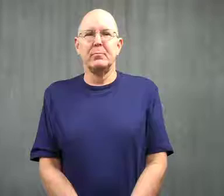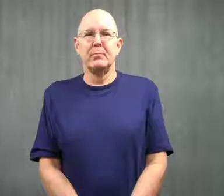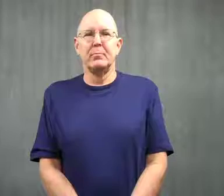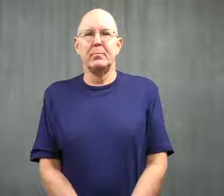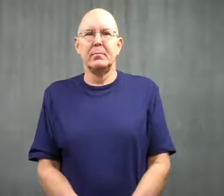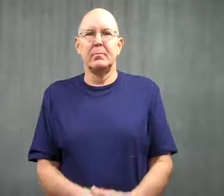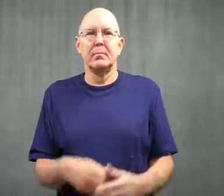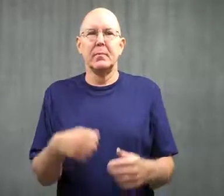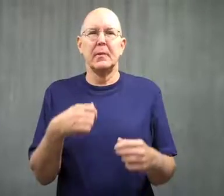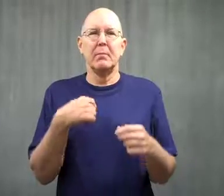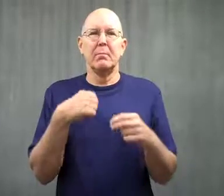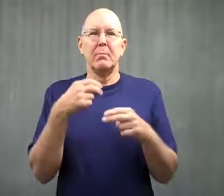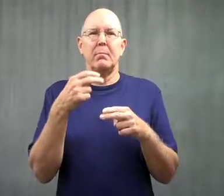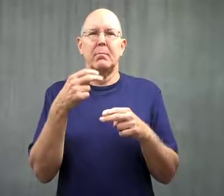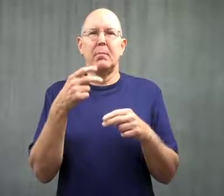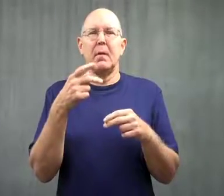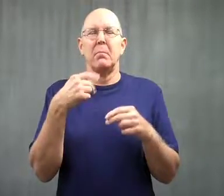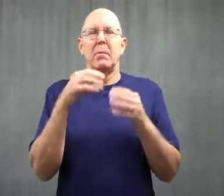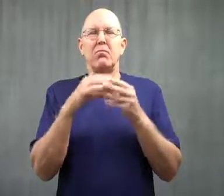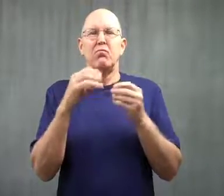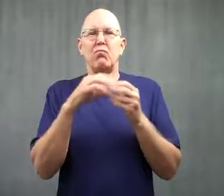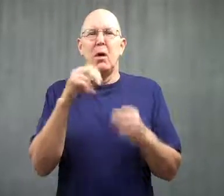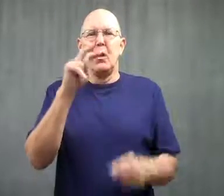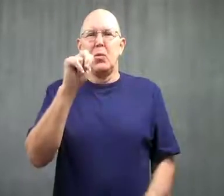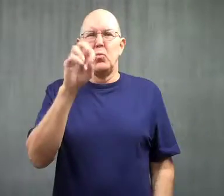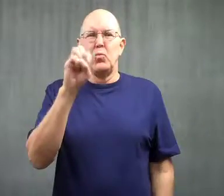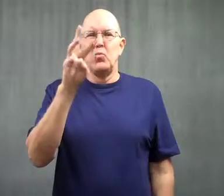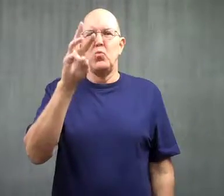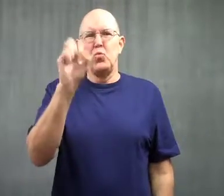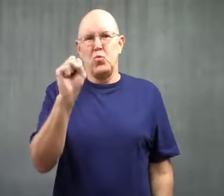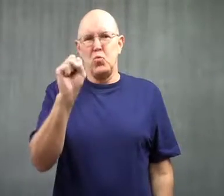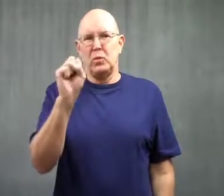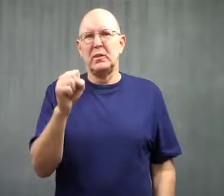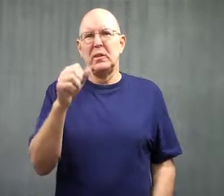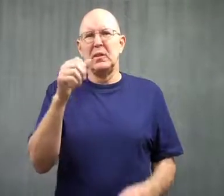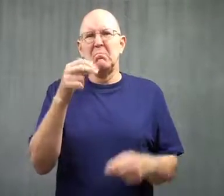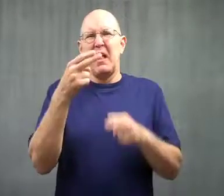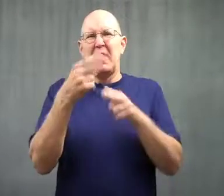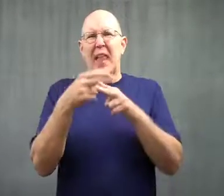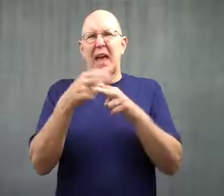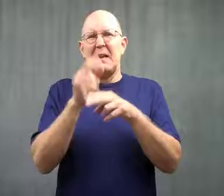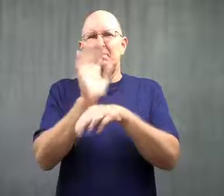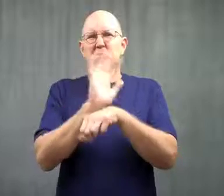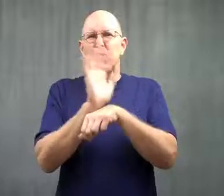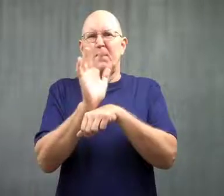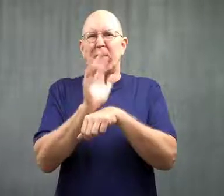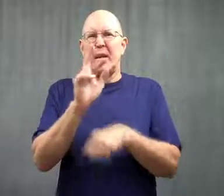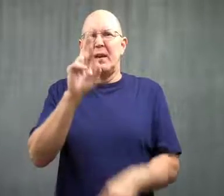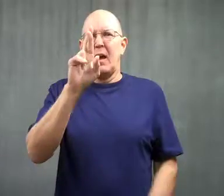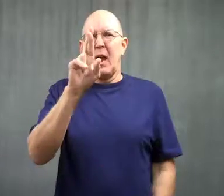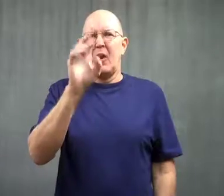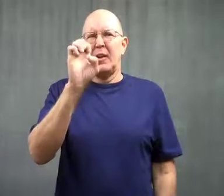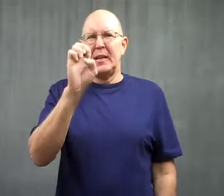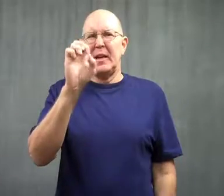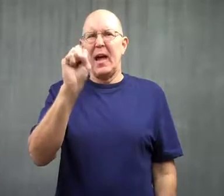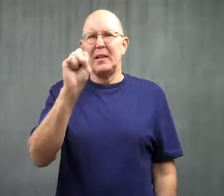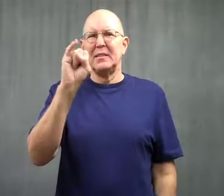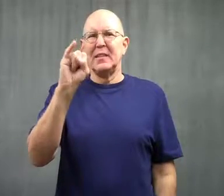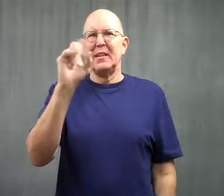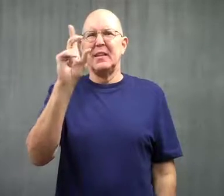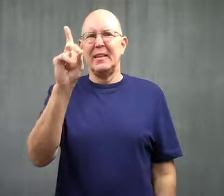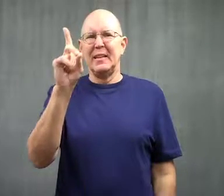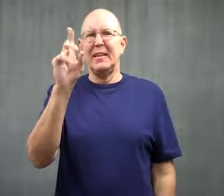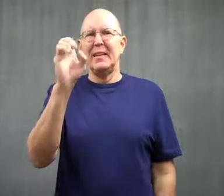I'm telling a news story.